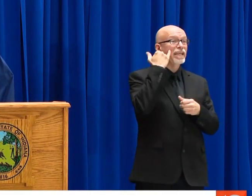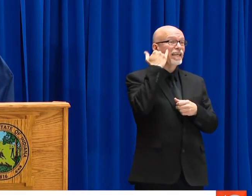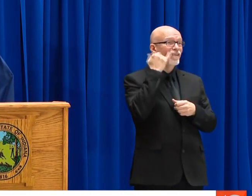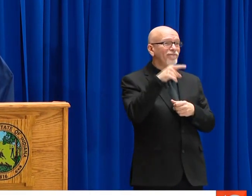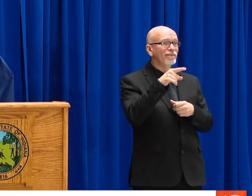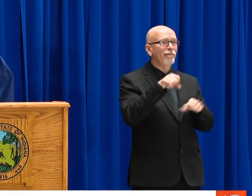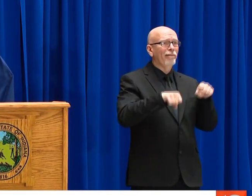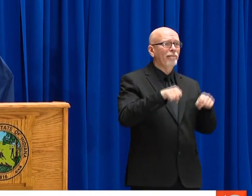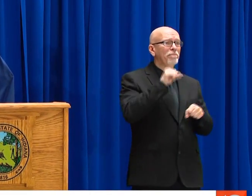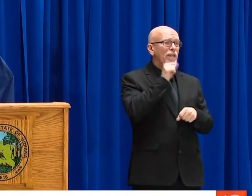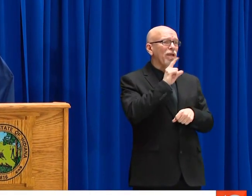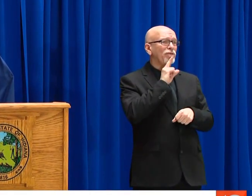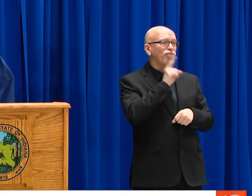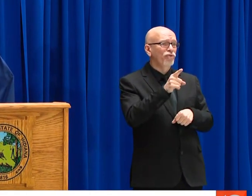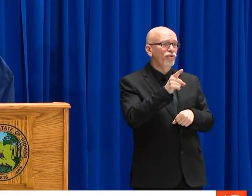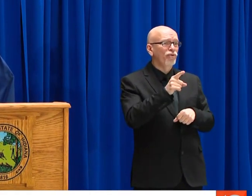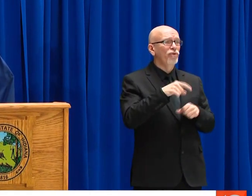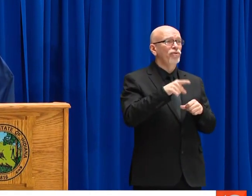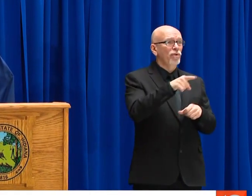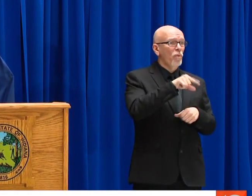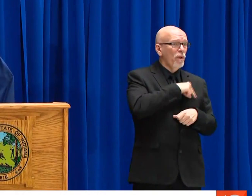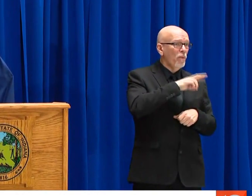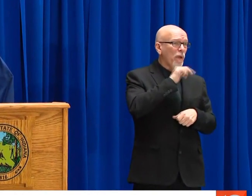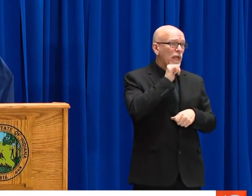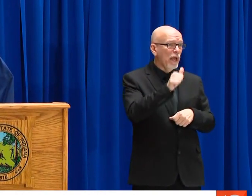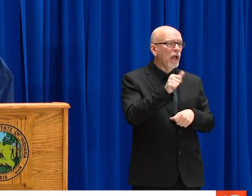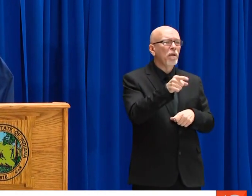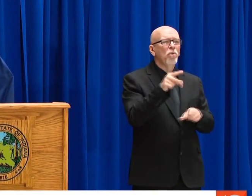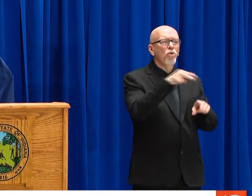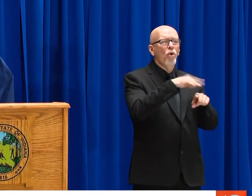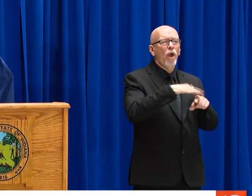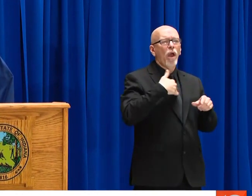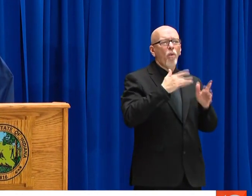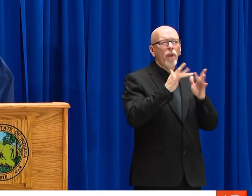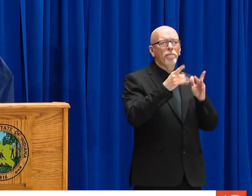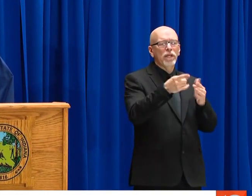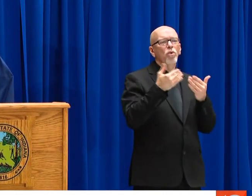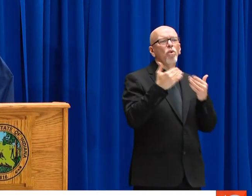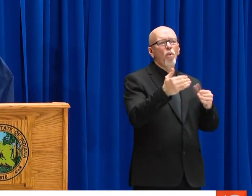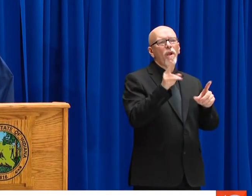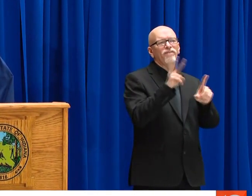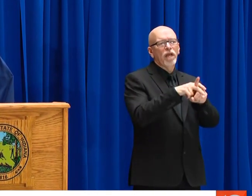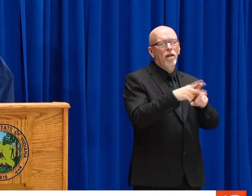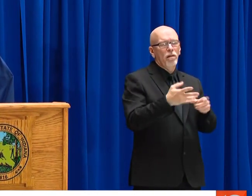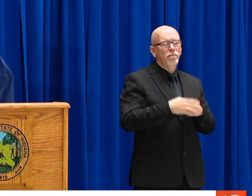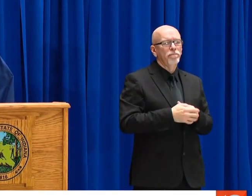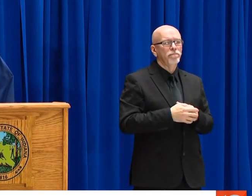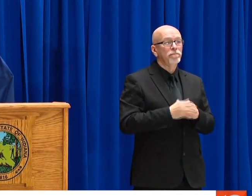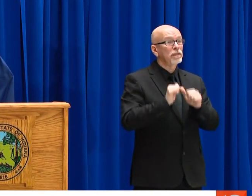STAY AT HOME DUE TO SCHOOL CLOSINGS. SO HOW TO FILE. SO IF YOU AREN'T SURE THAT